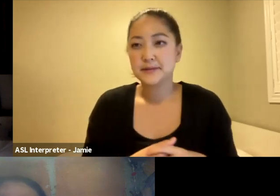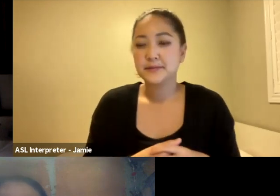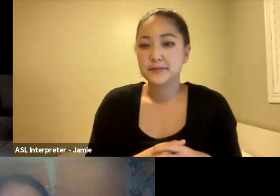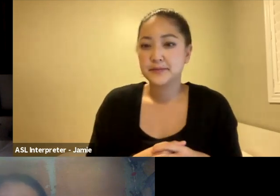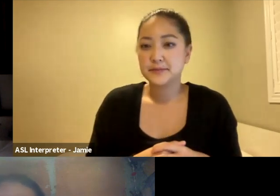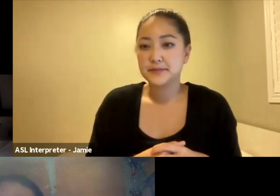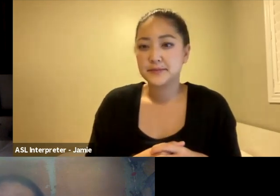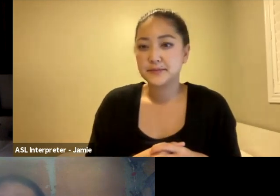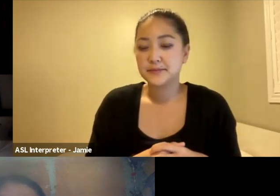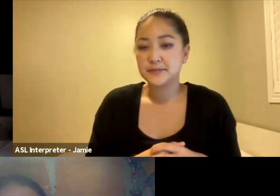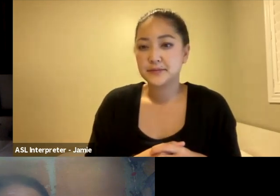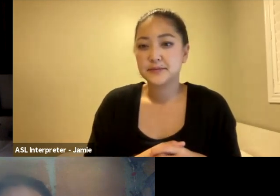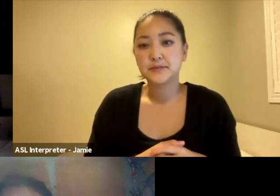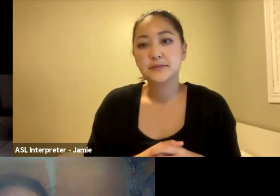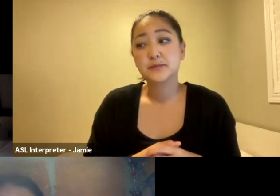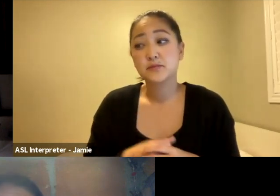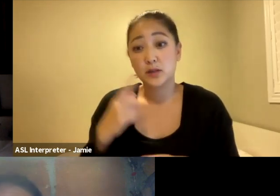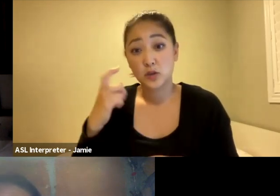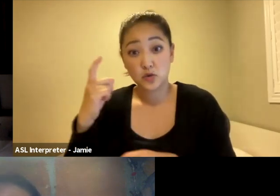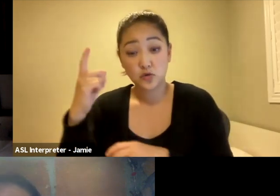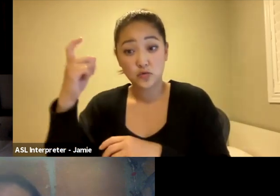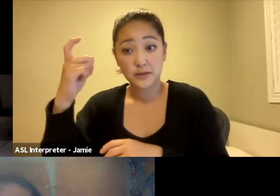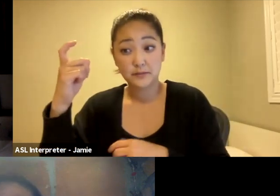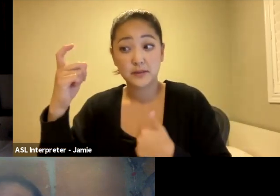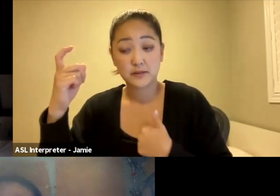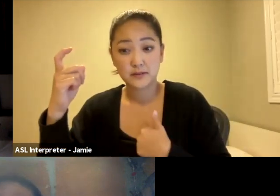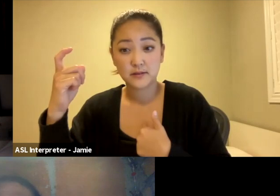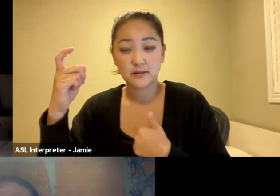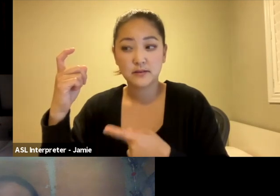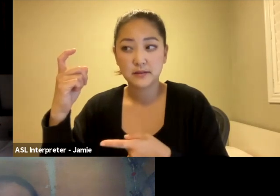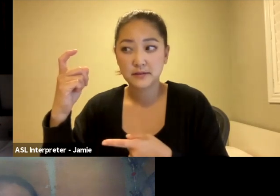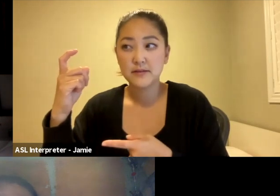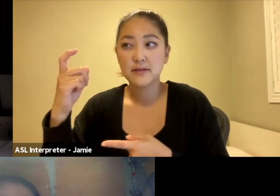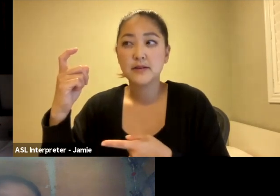relation with dreams was taking serious for the filming and give me the freedom to speak.